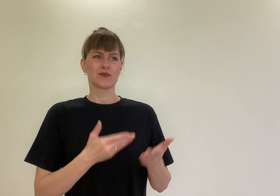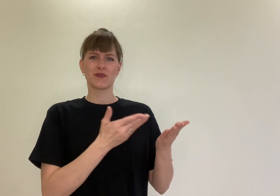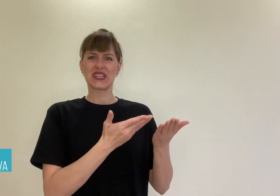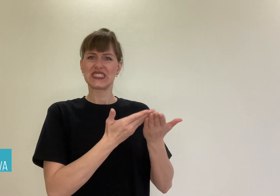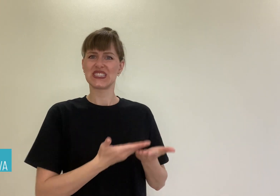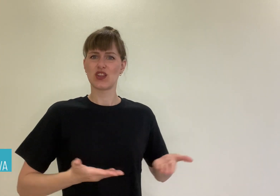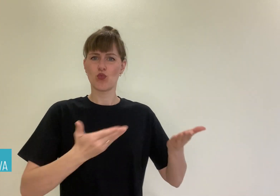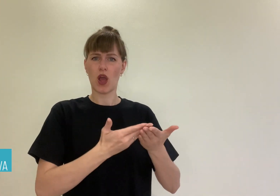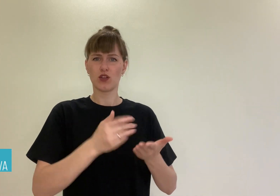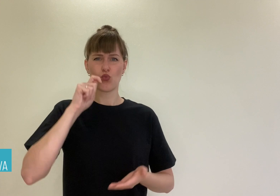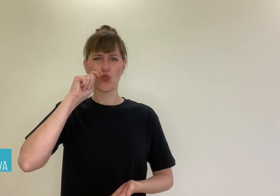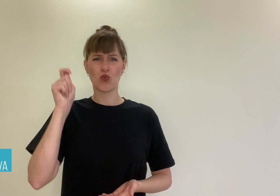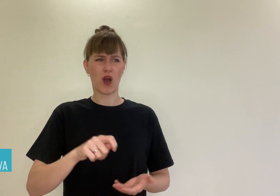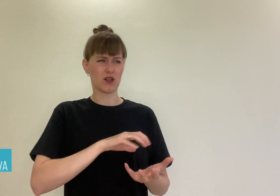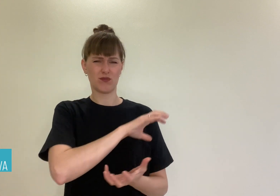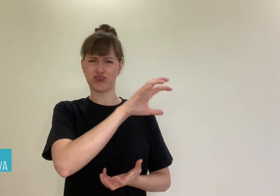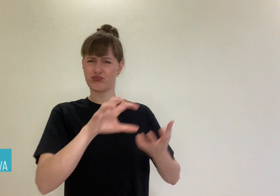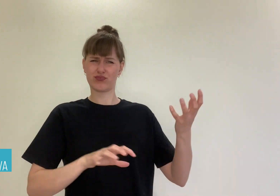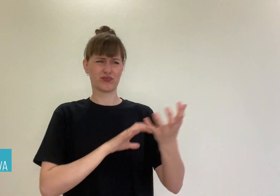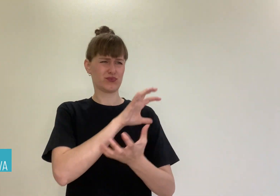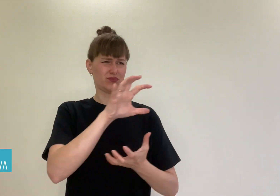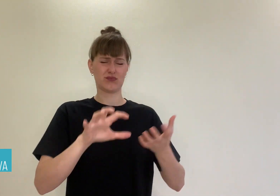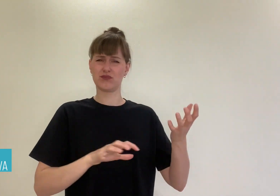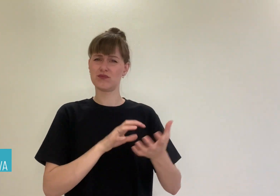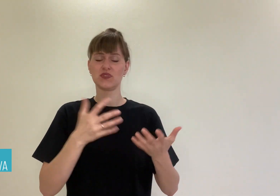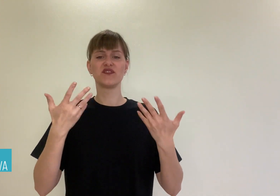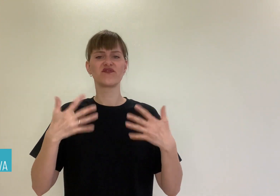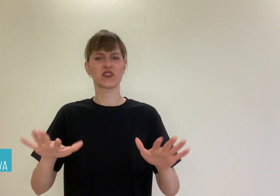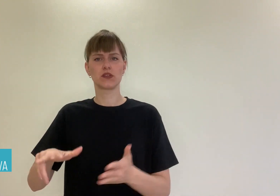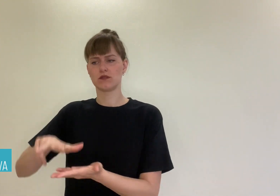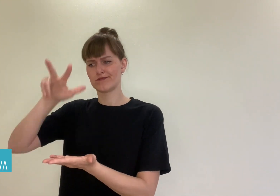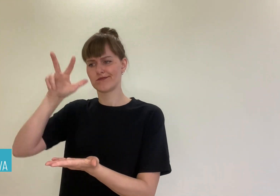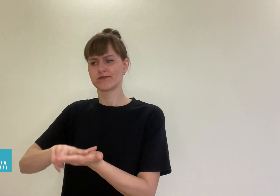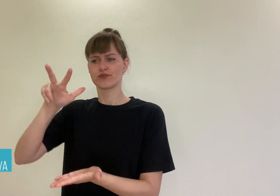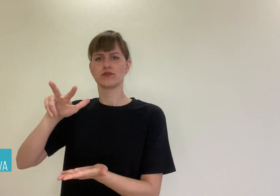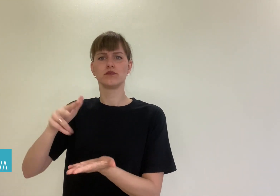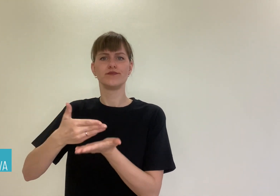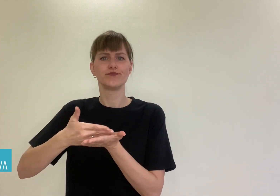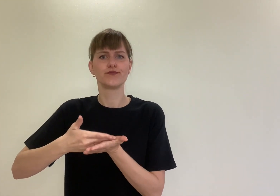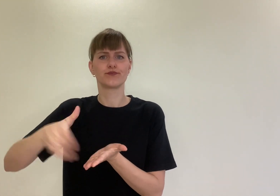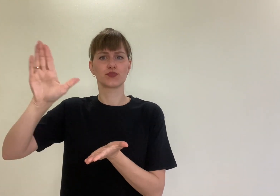In connection with the events in Ukraine, a decision was made